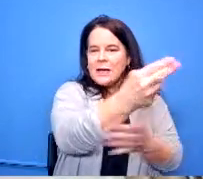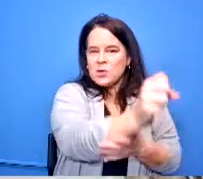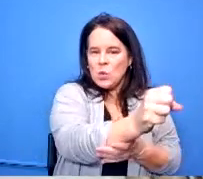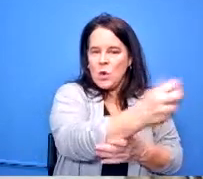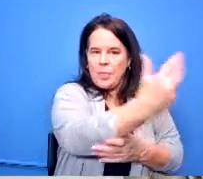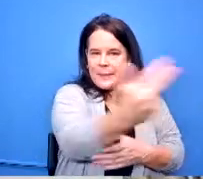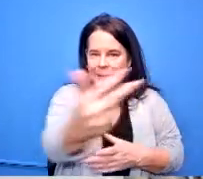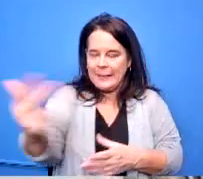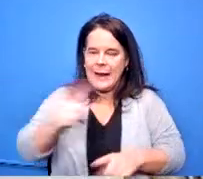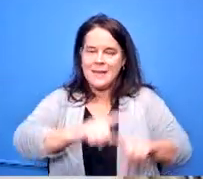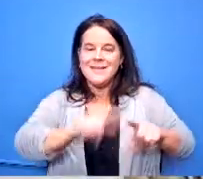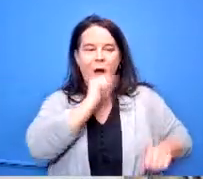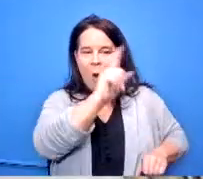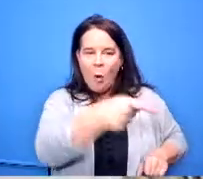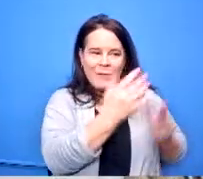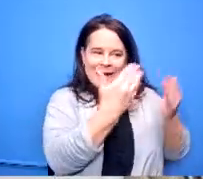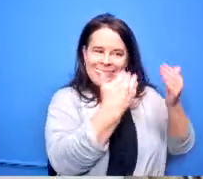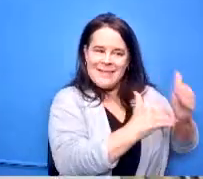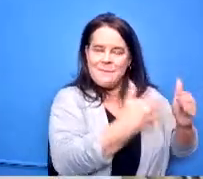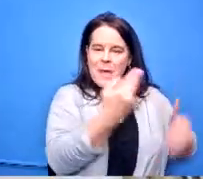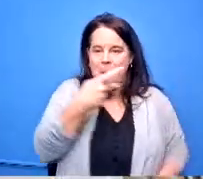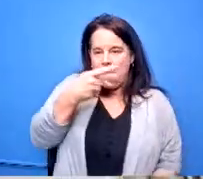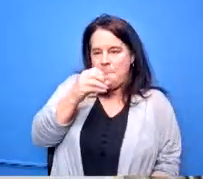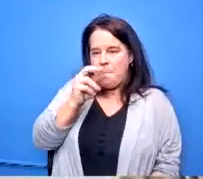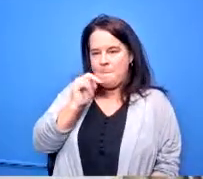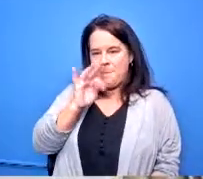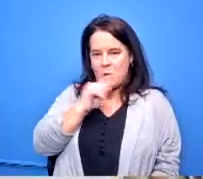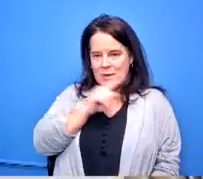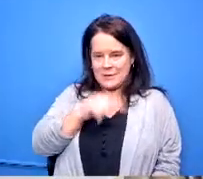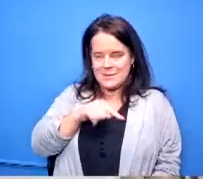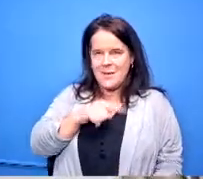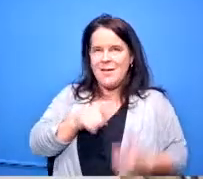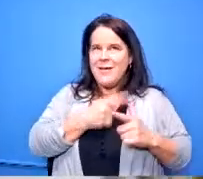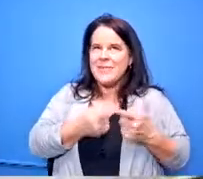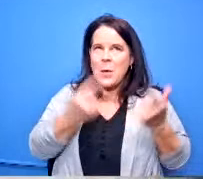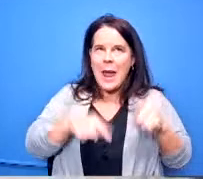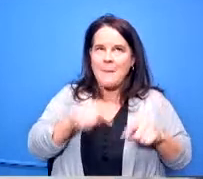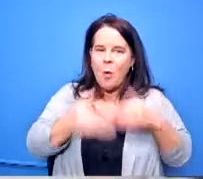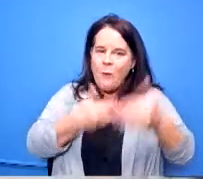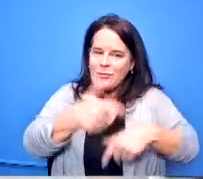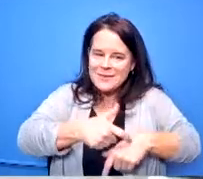as time went on after a couple of years we were seeing that we weren't really in pathways they